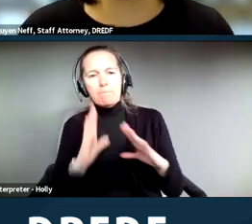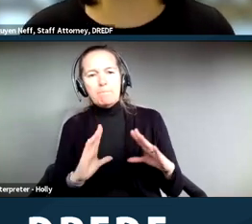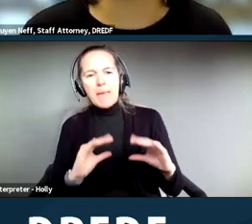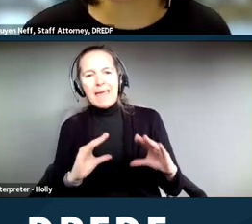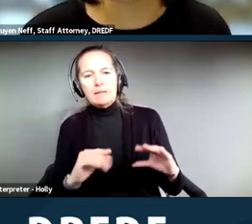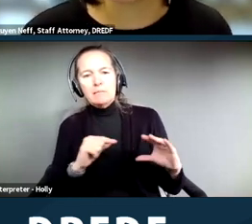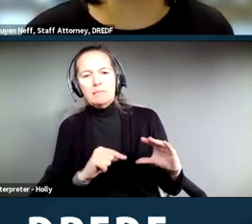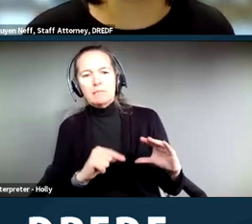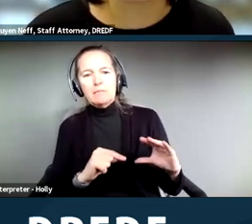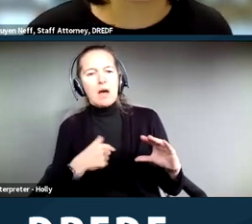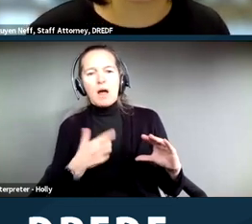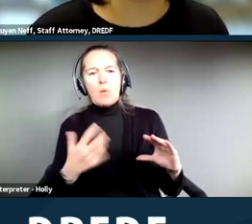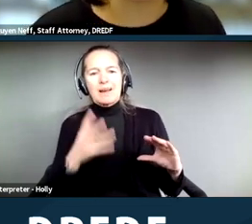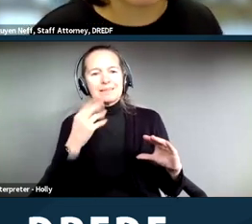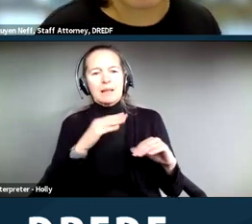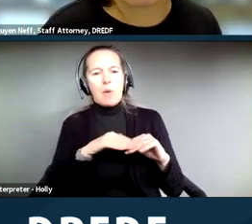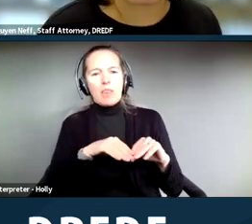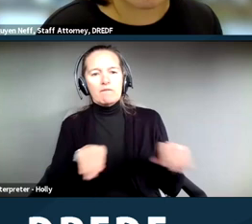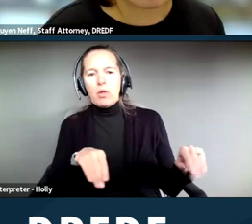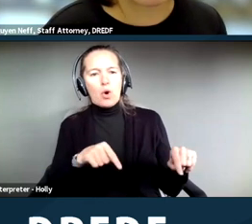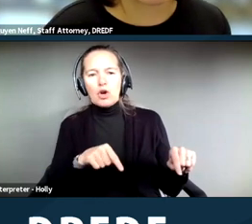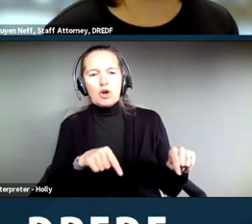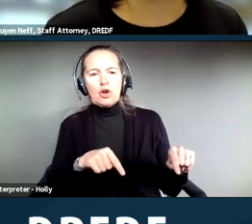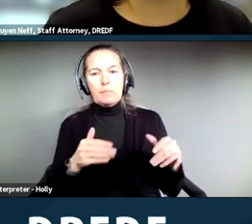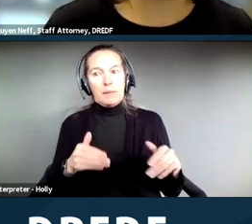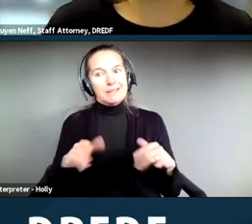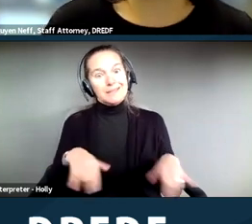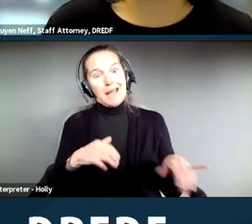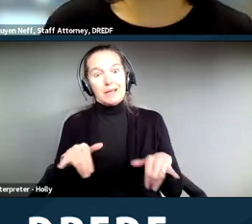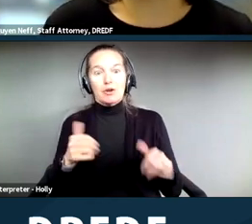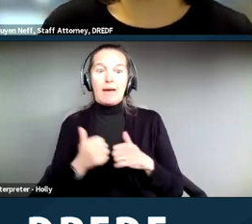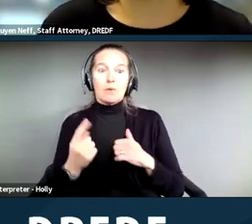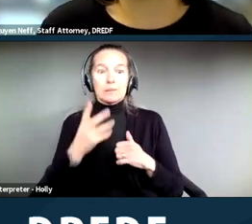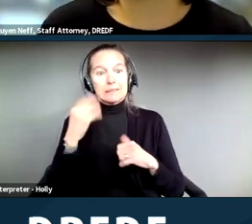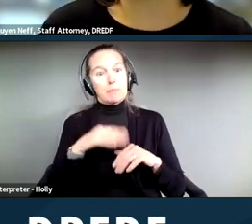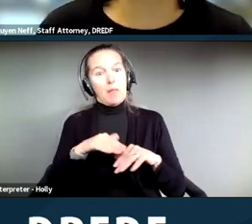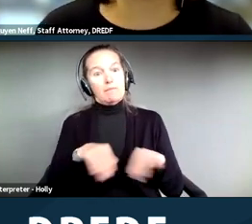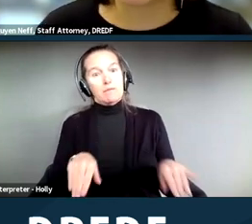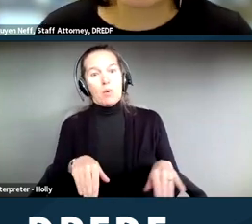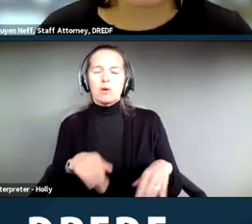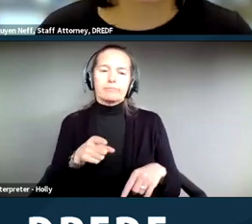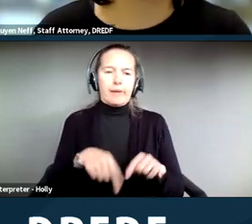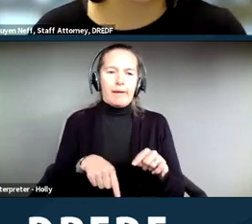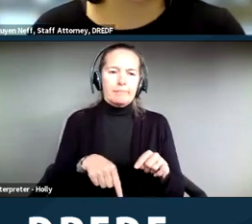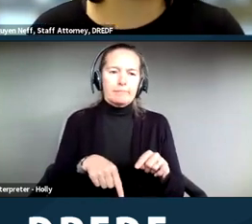sleep on the floor, which might be the standard. And the people running the shelter or the city can